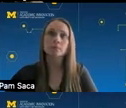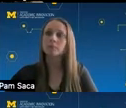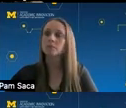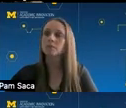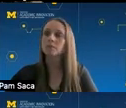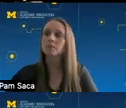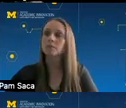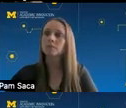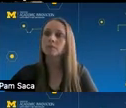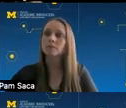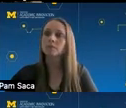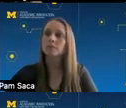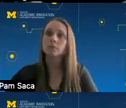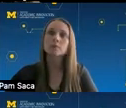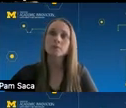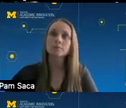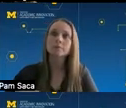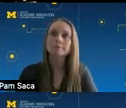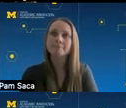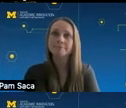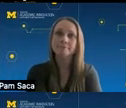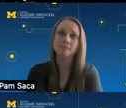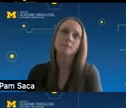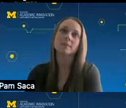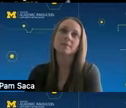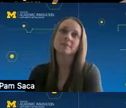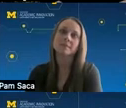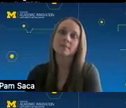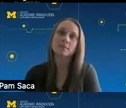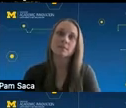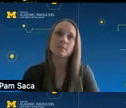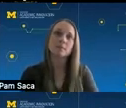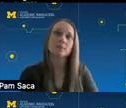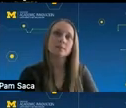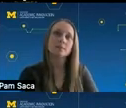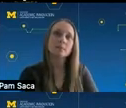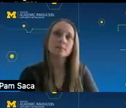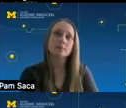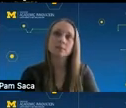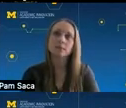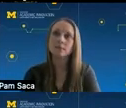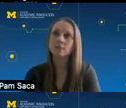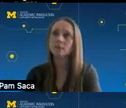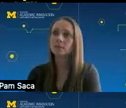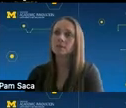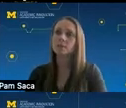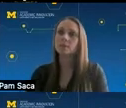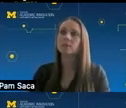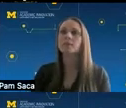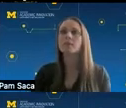i'm just going to introduce everybody i think that'll probably be a little bit easier rebecca quintana our associate director for learning experience design at the center